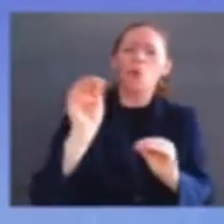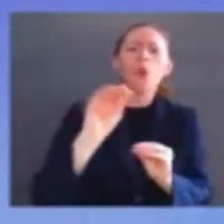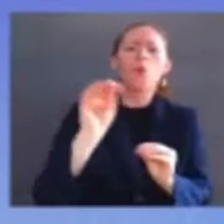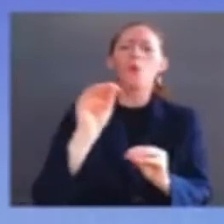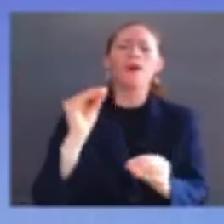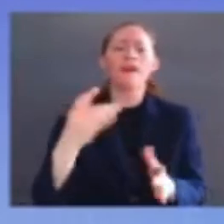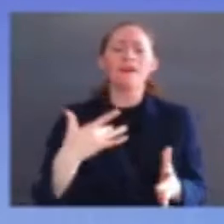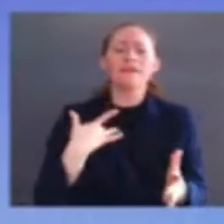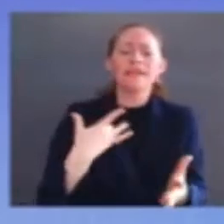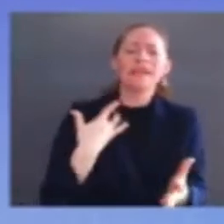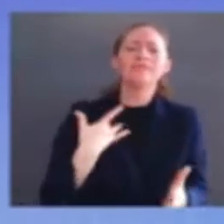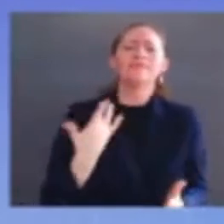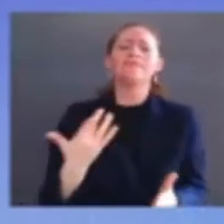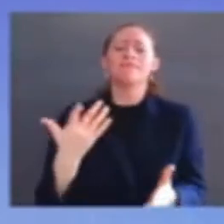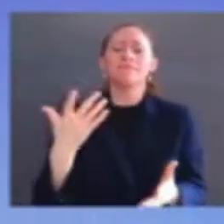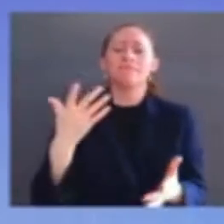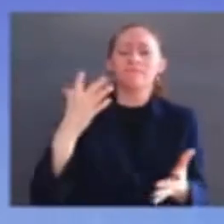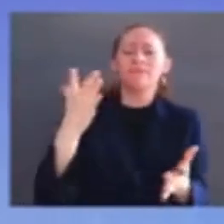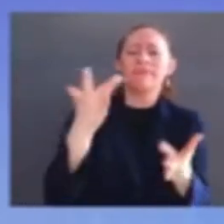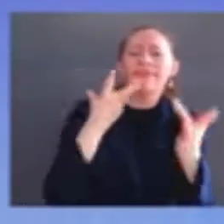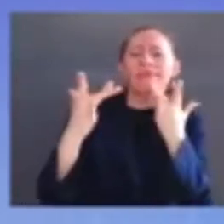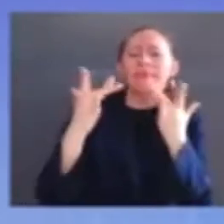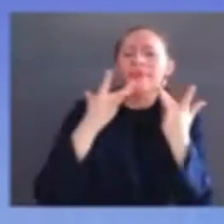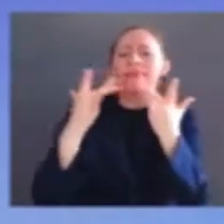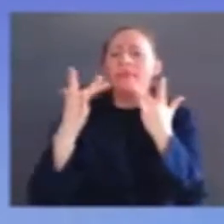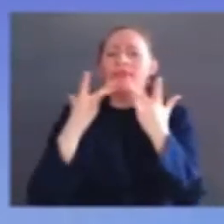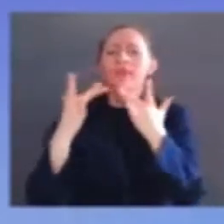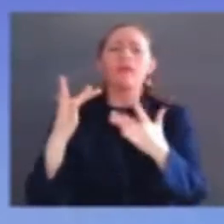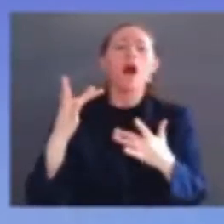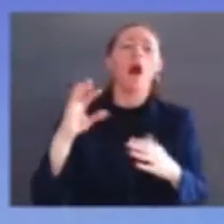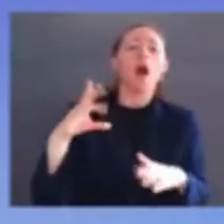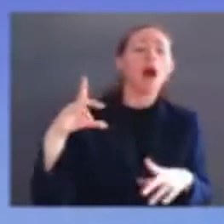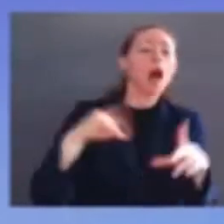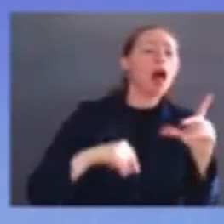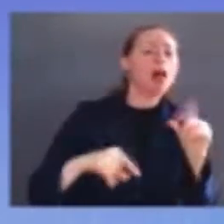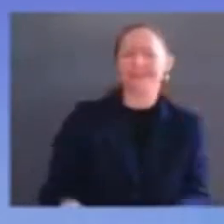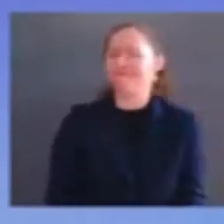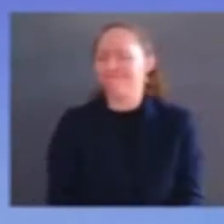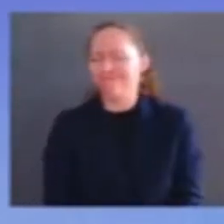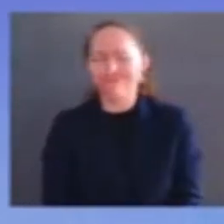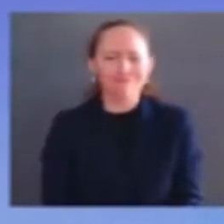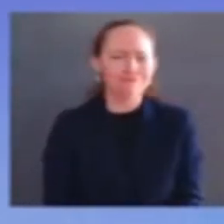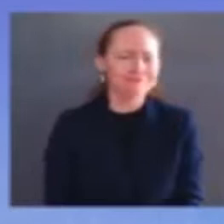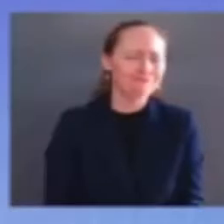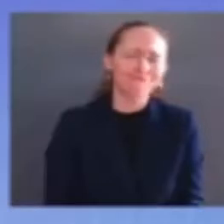associate justice of the supreme court of the united states working with brilliant colleagues